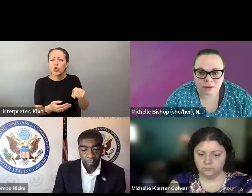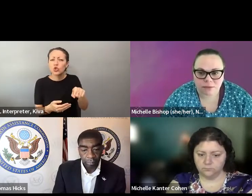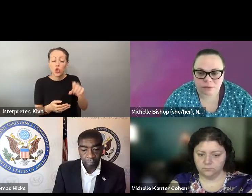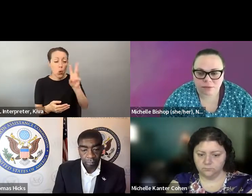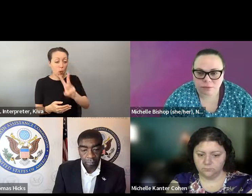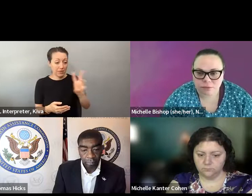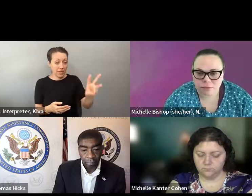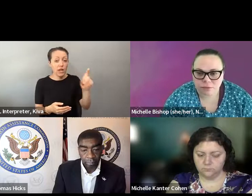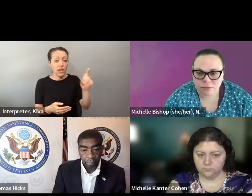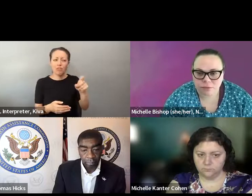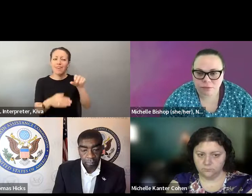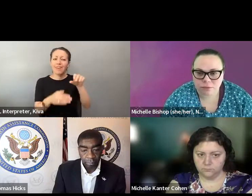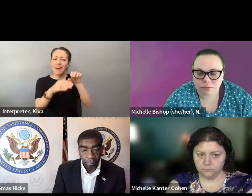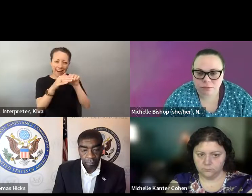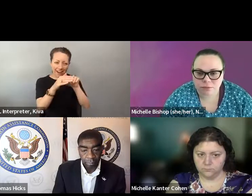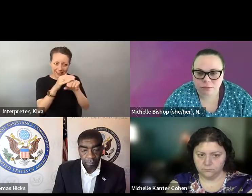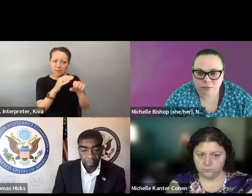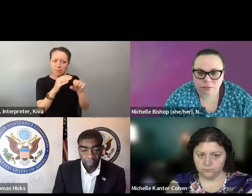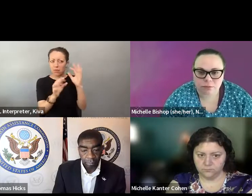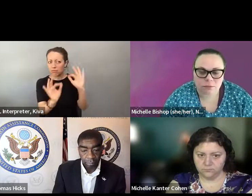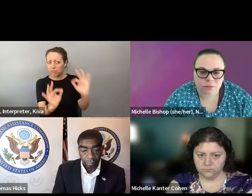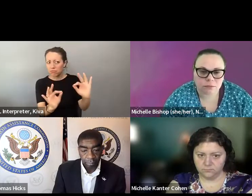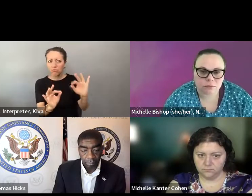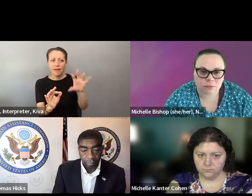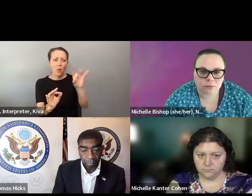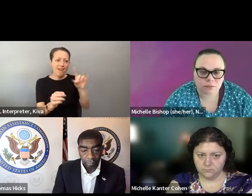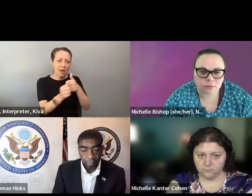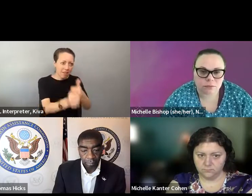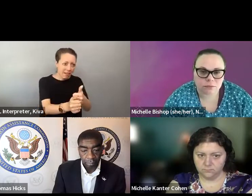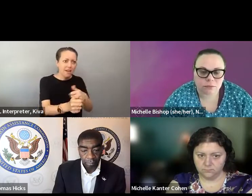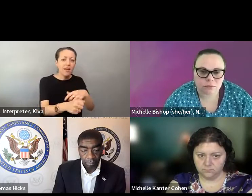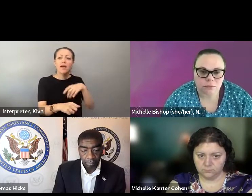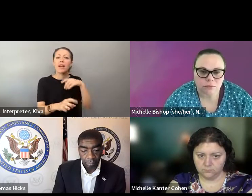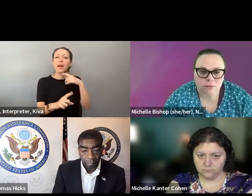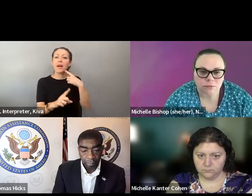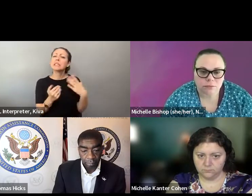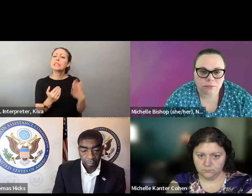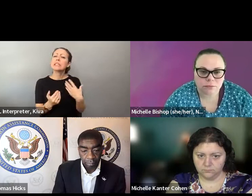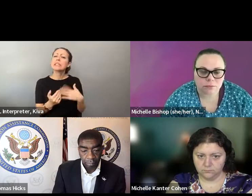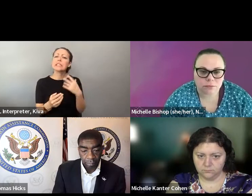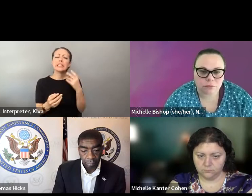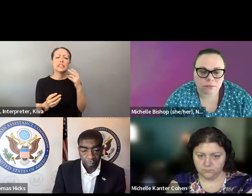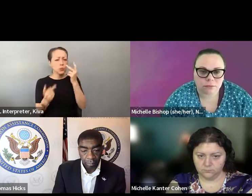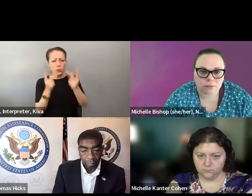be right there with all the other vote by mail information So not only should those websites be accessible for people to navigate, but they should. , so not only should those websites be accessible for